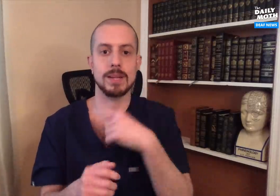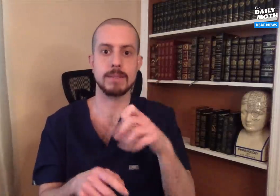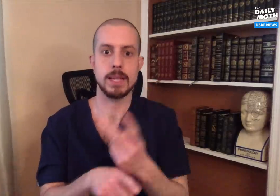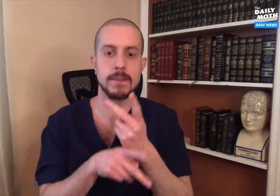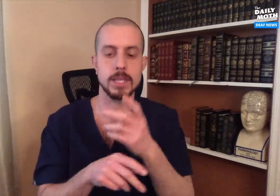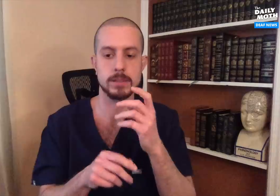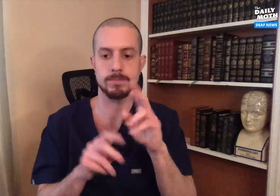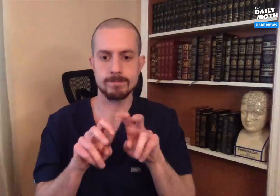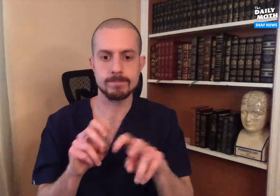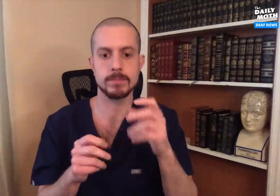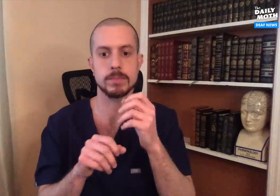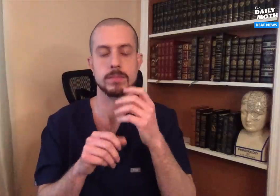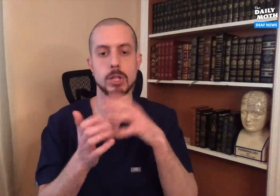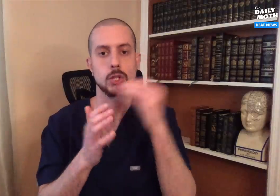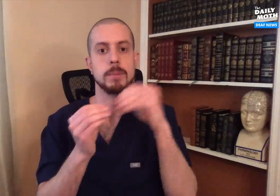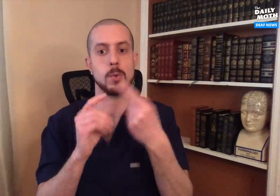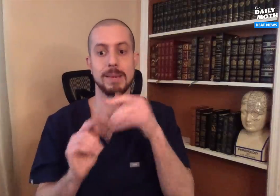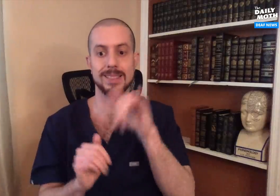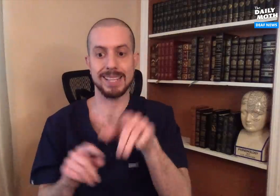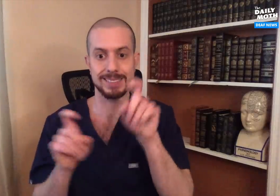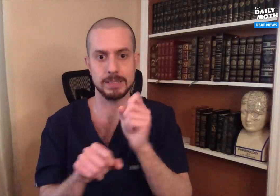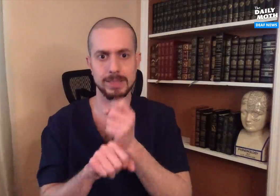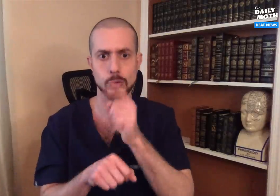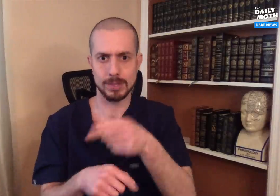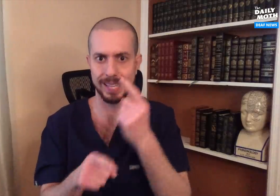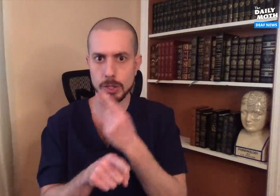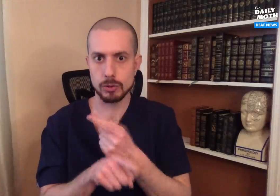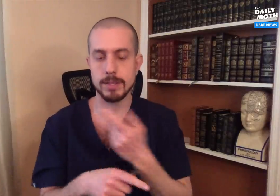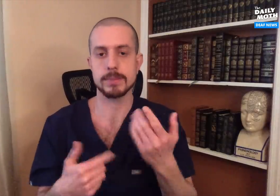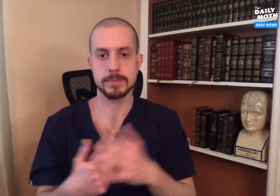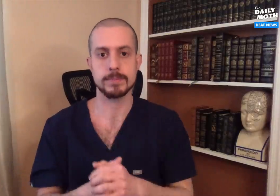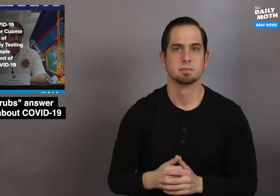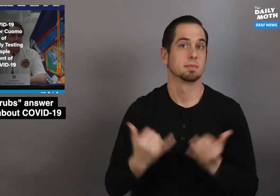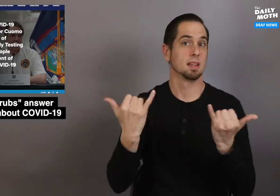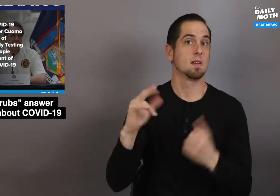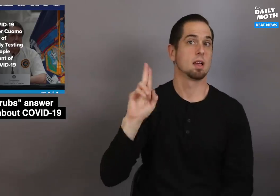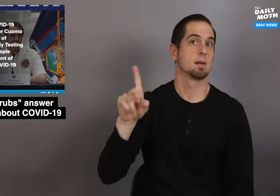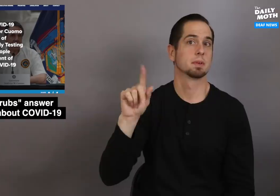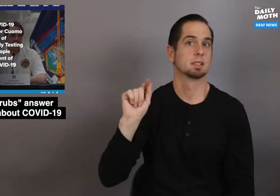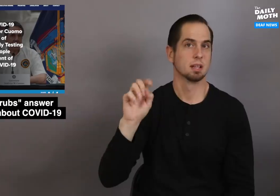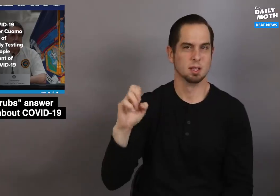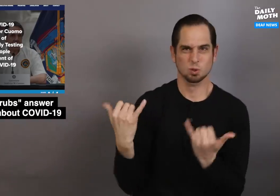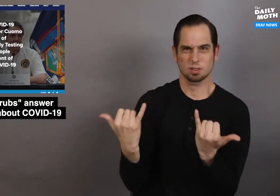So that's why we have to be careful and study and learn more about the tests to make sure they are accurate. Here's an update -